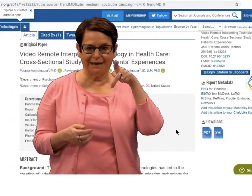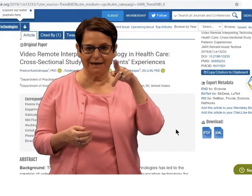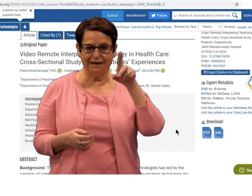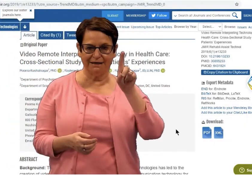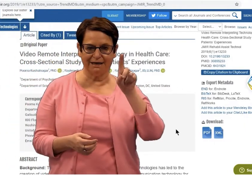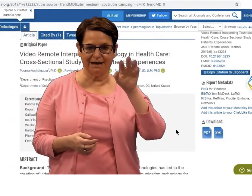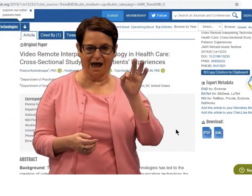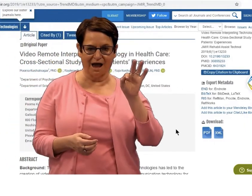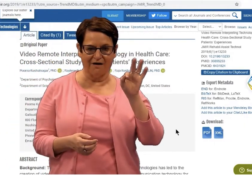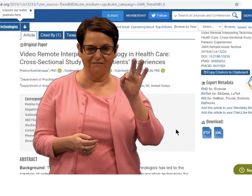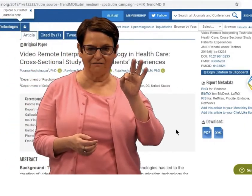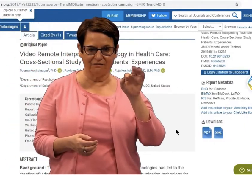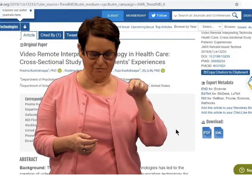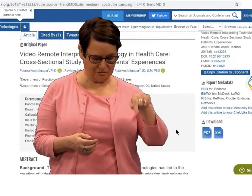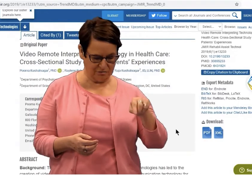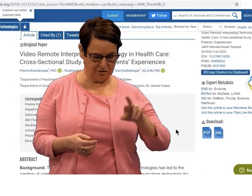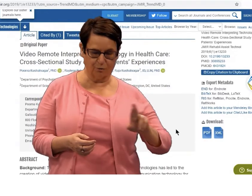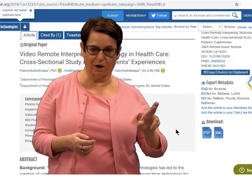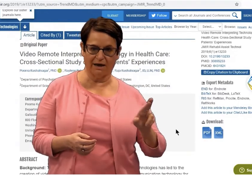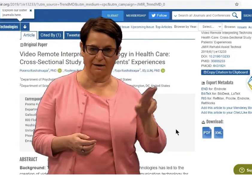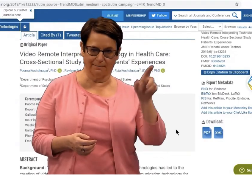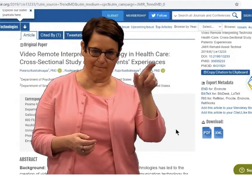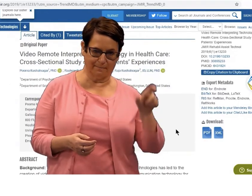I notice this is PDF in the right column.